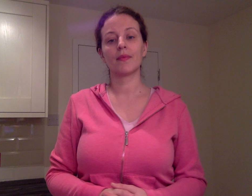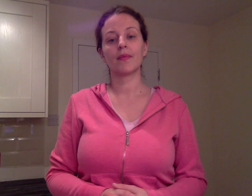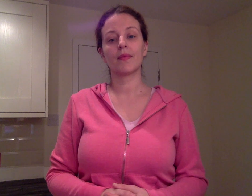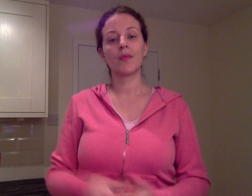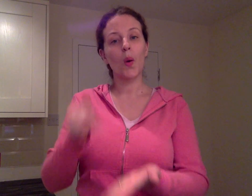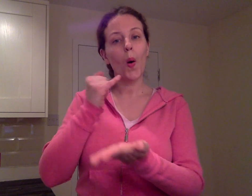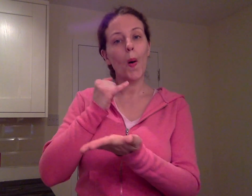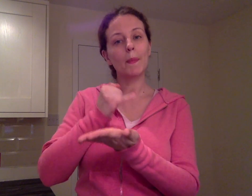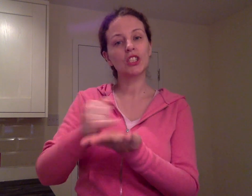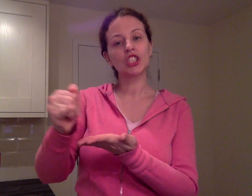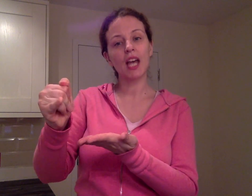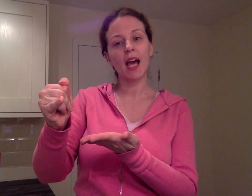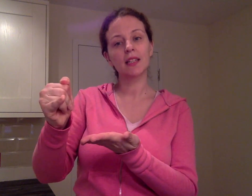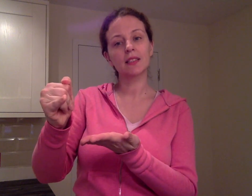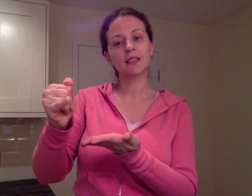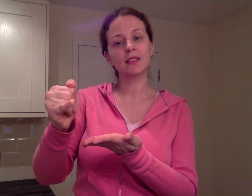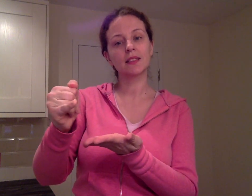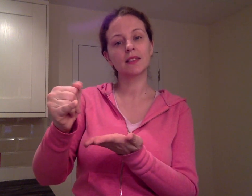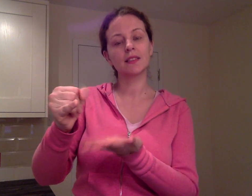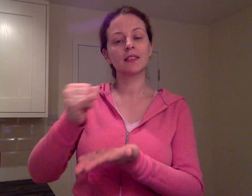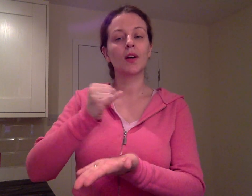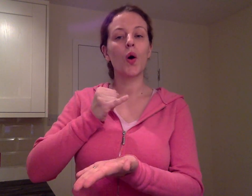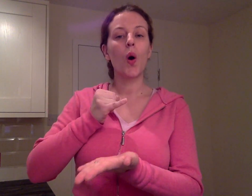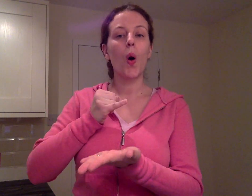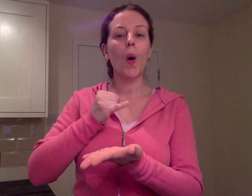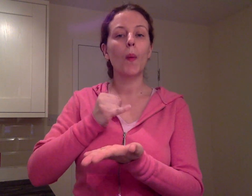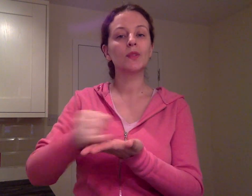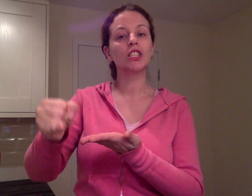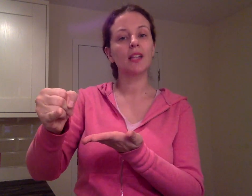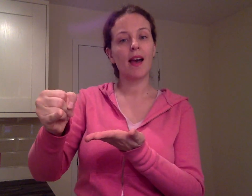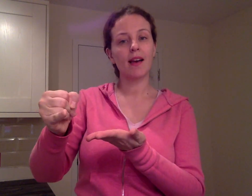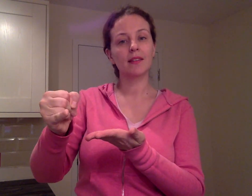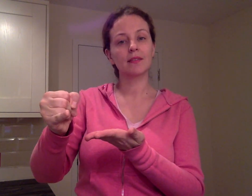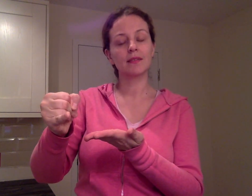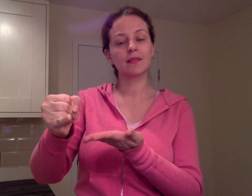OBJECT or OBJECTION